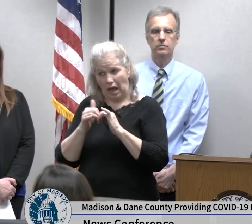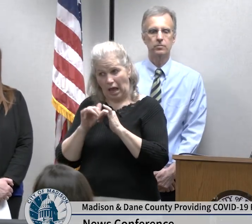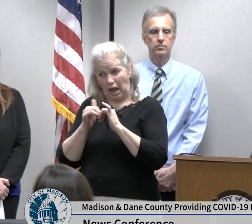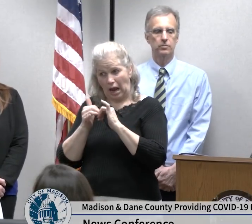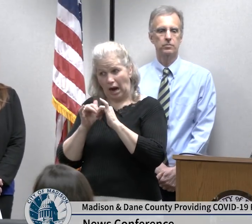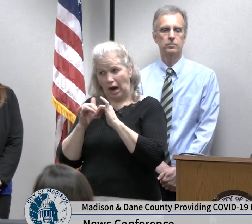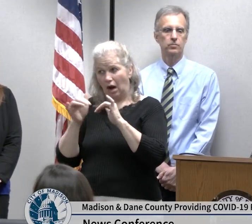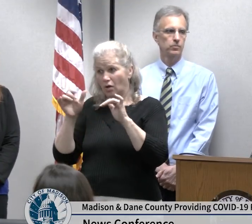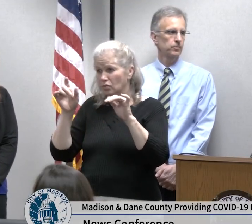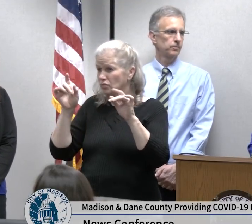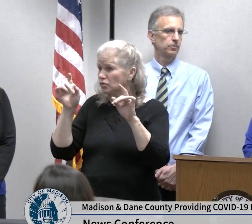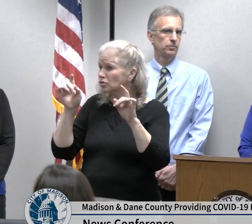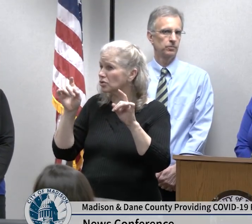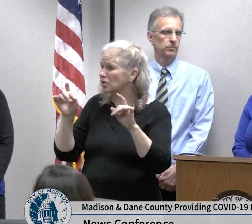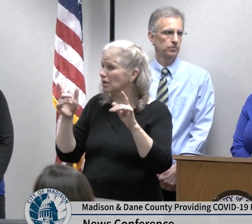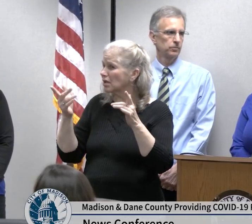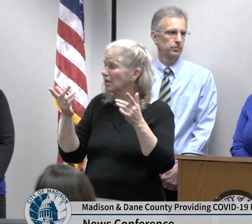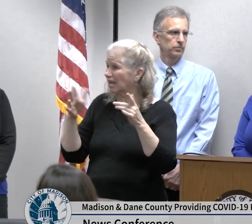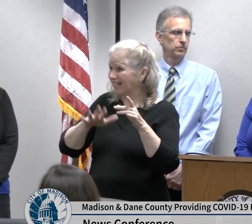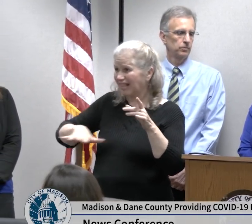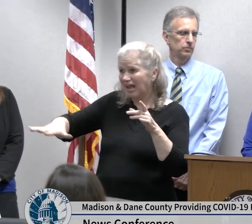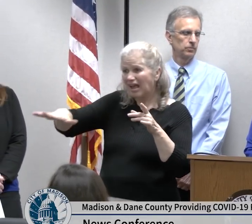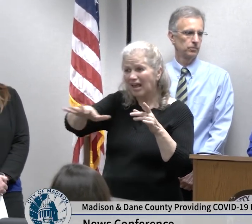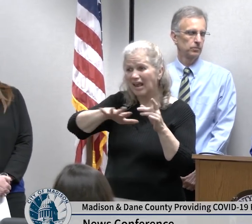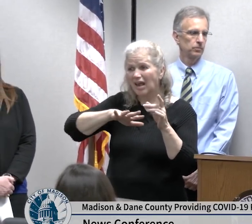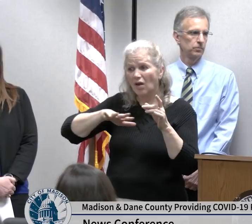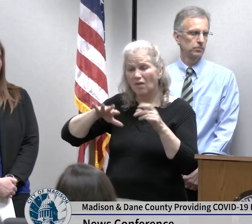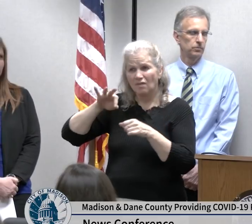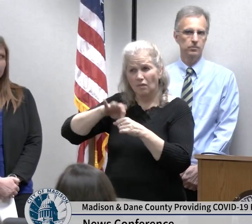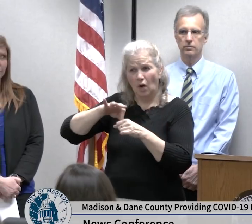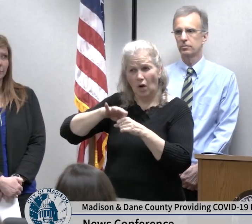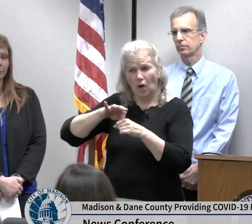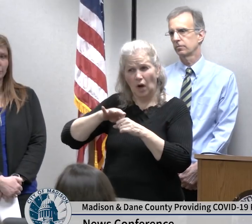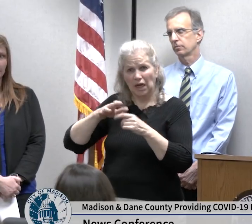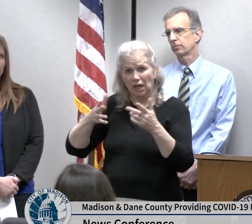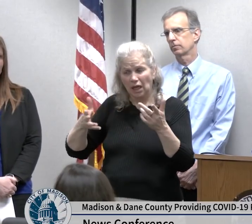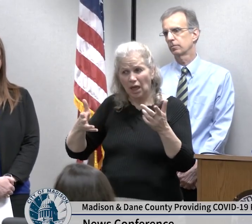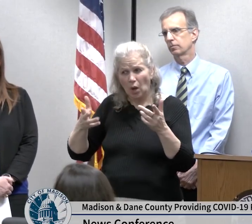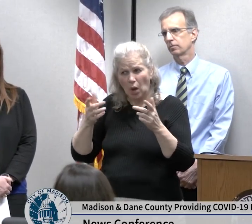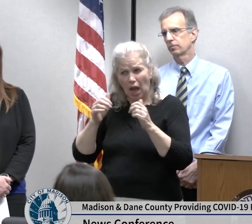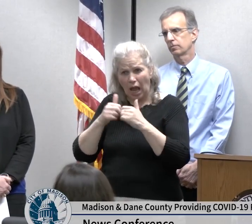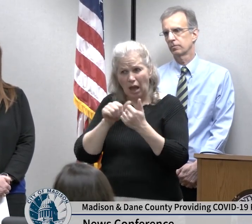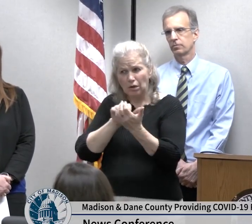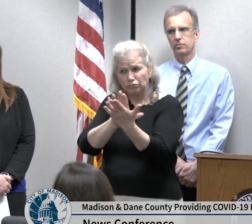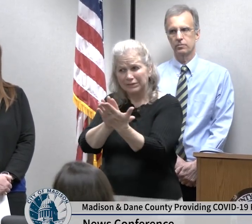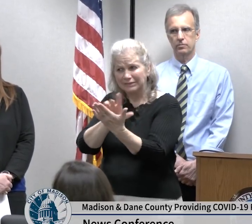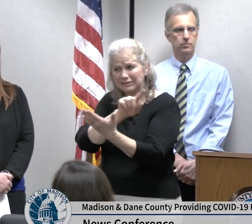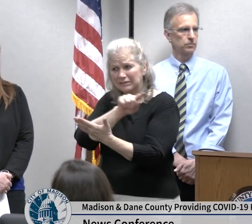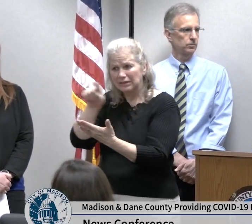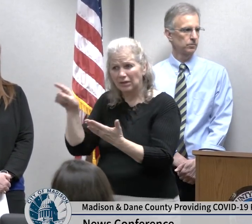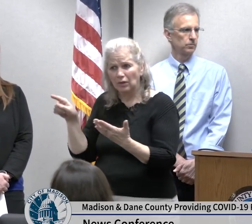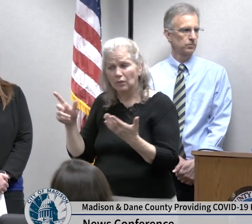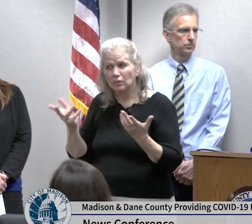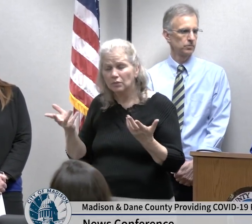facilities to we're proactively looking at relocating any polling places